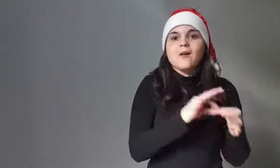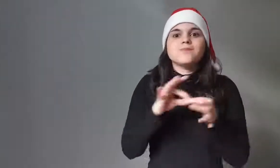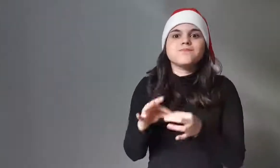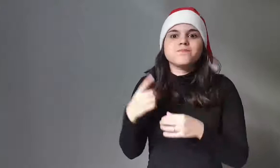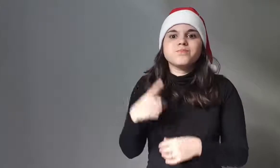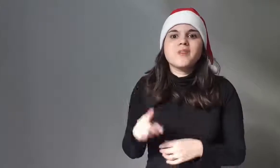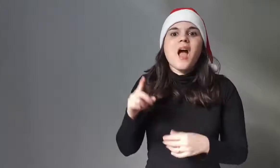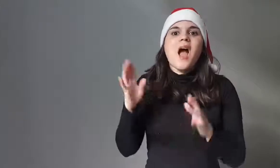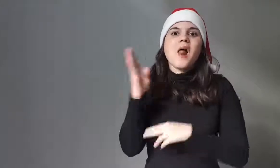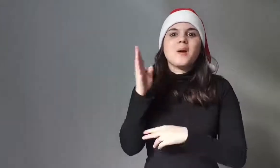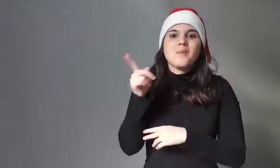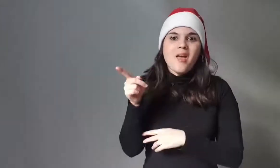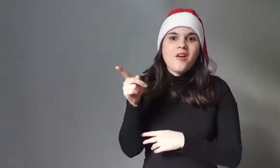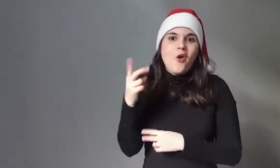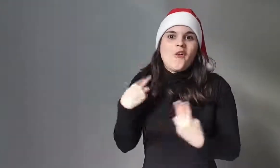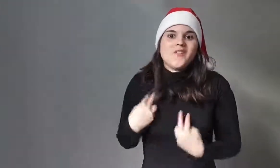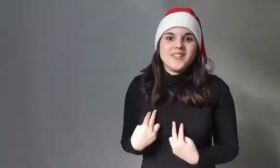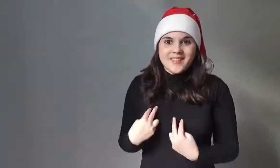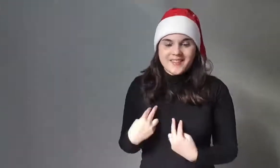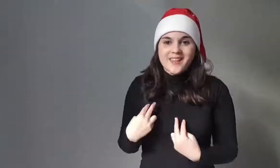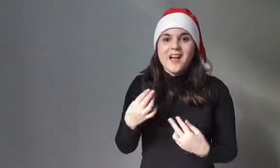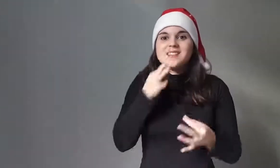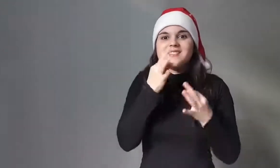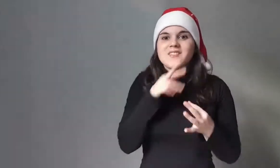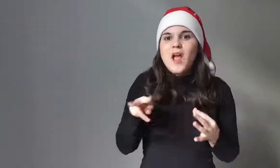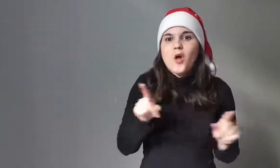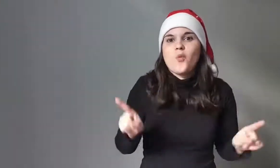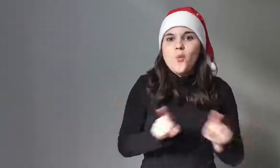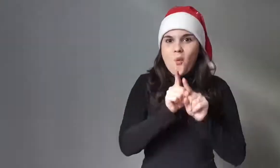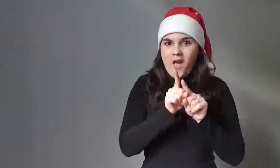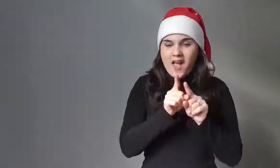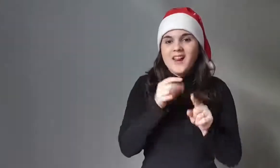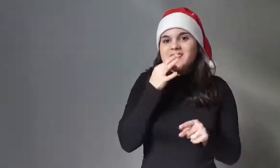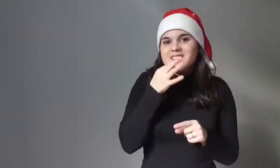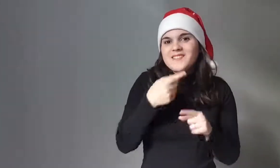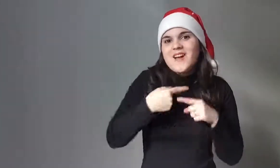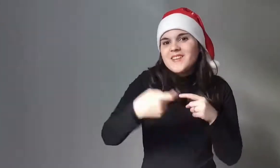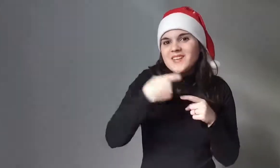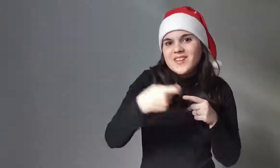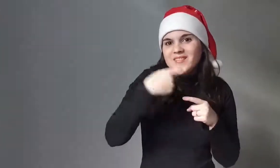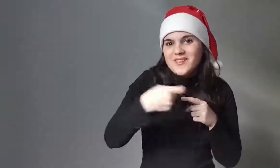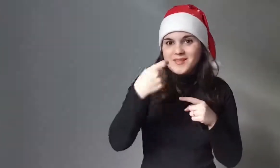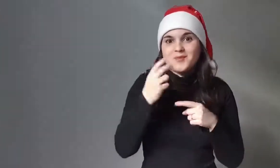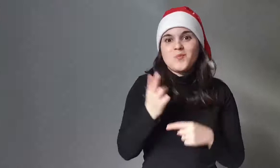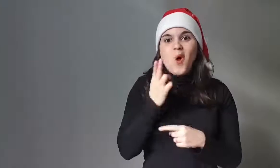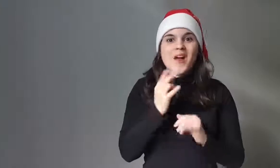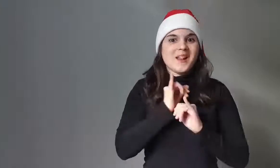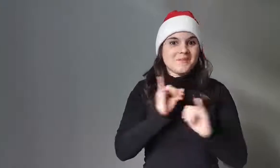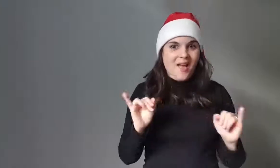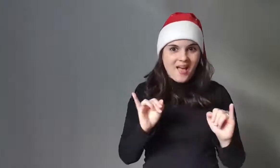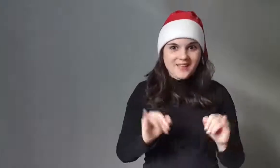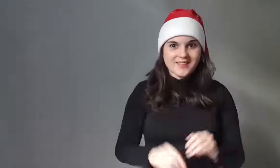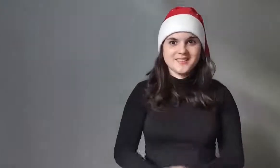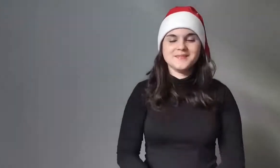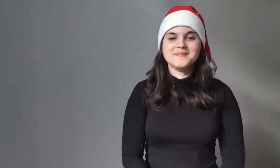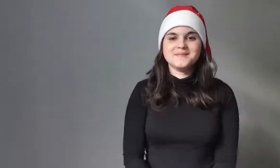the tree represents life for which they have the same meaning, they are signs of immortality.